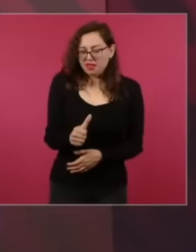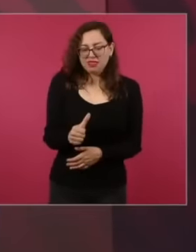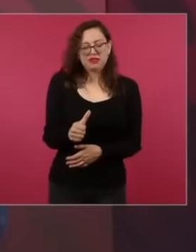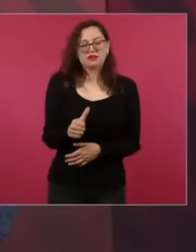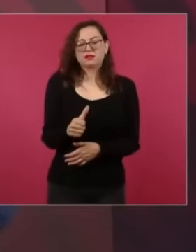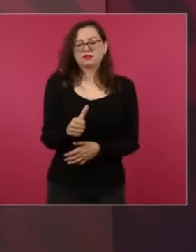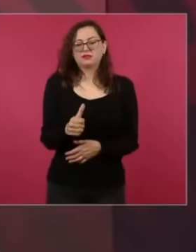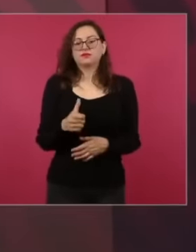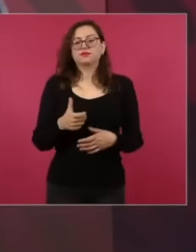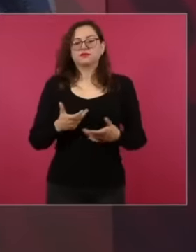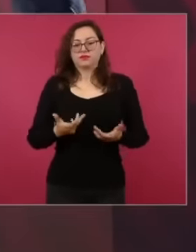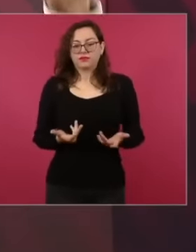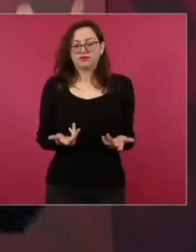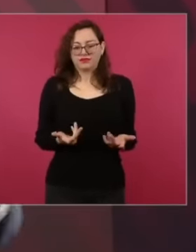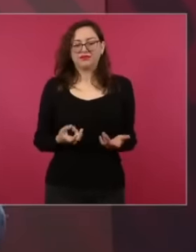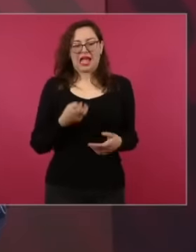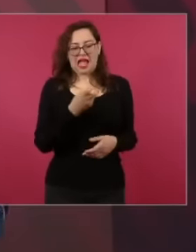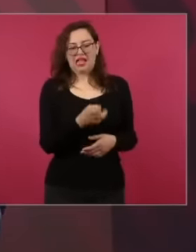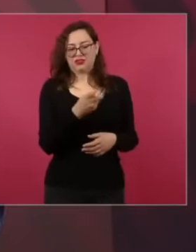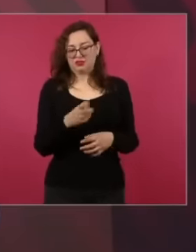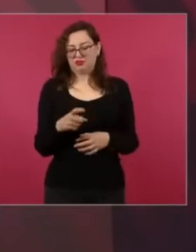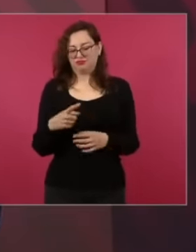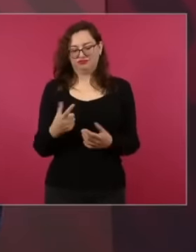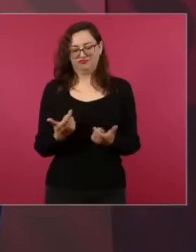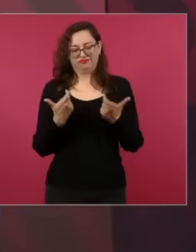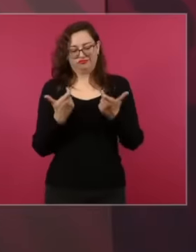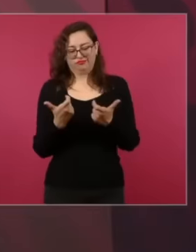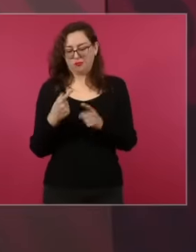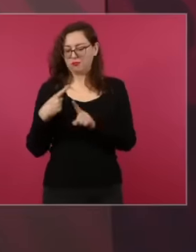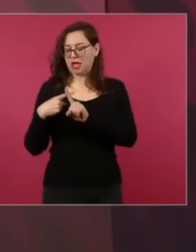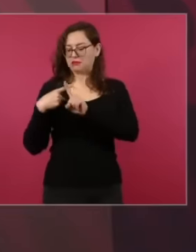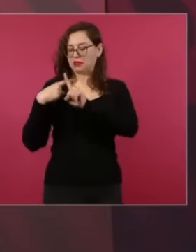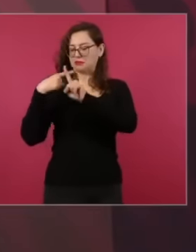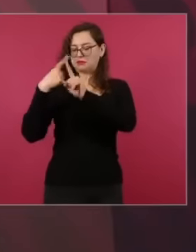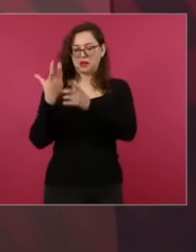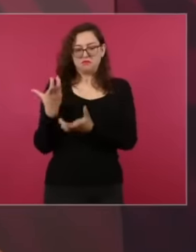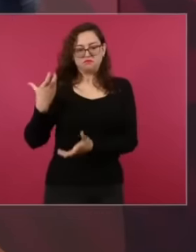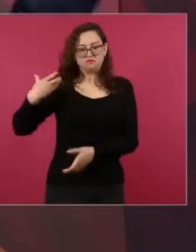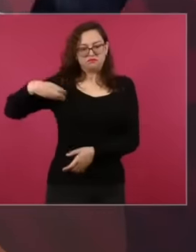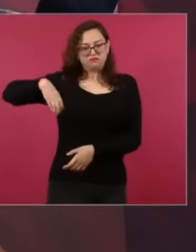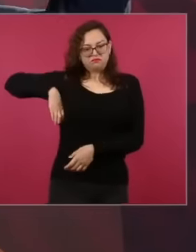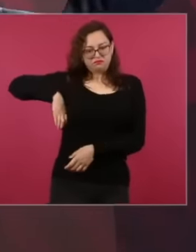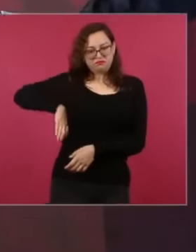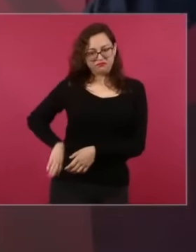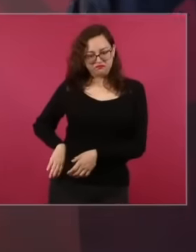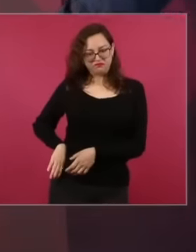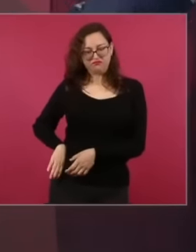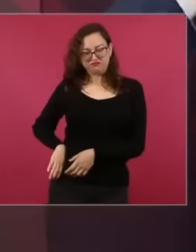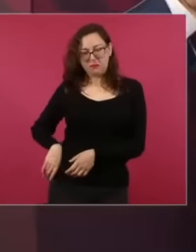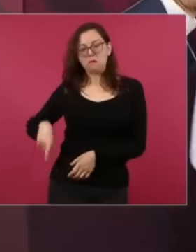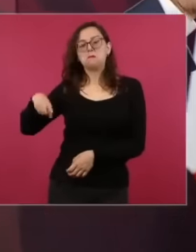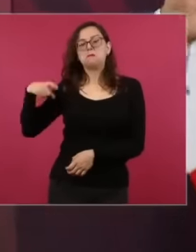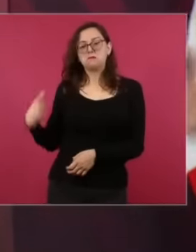that surplus value was what formed the